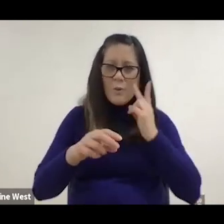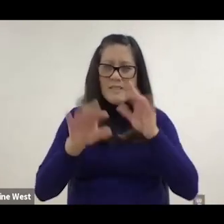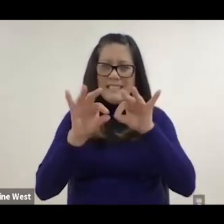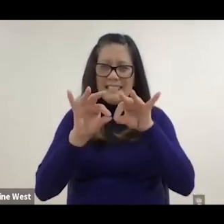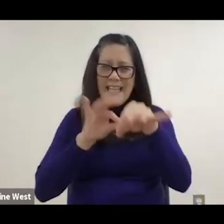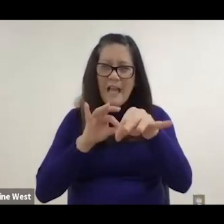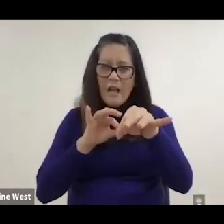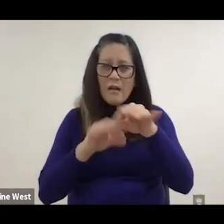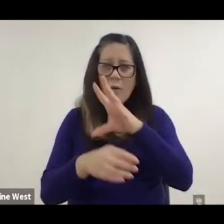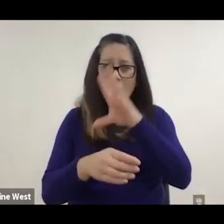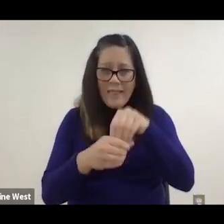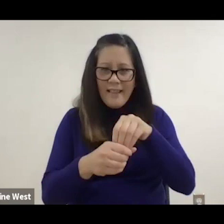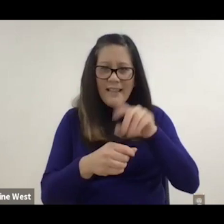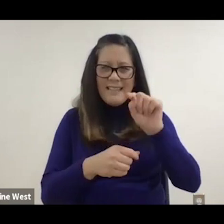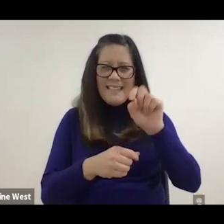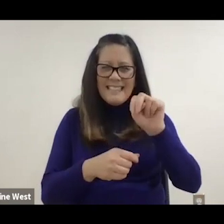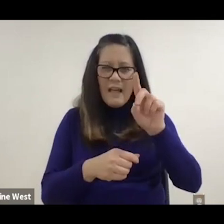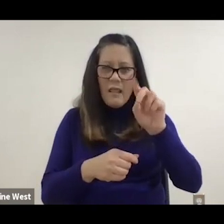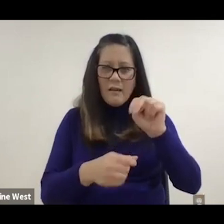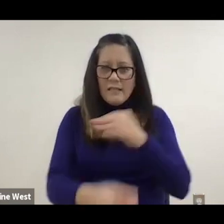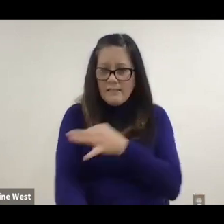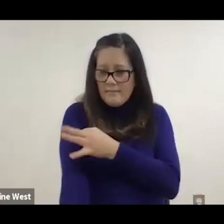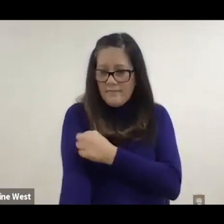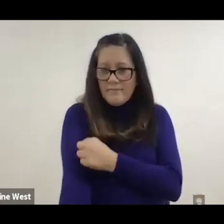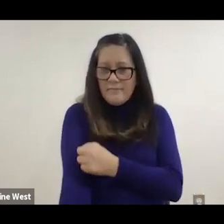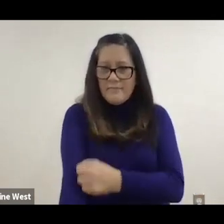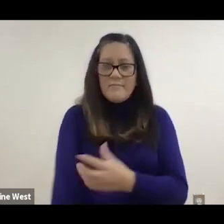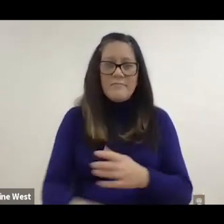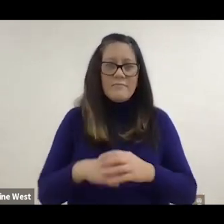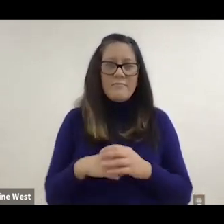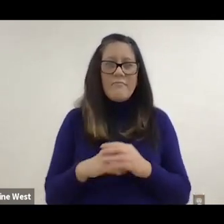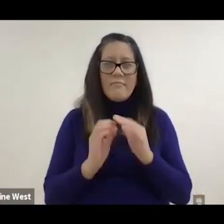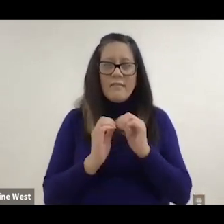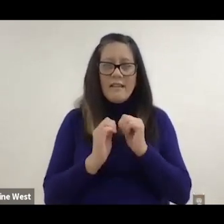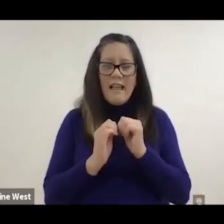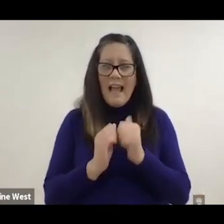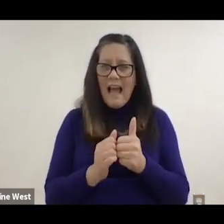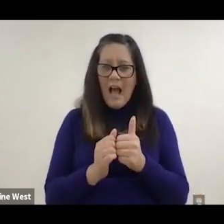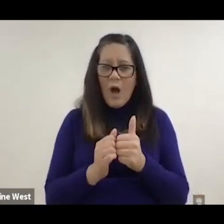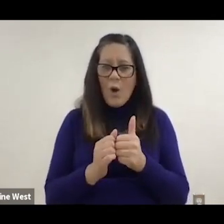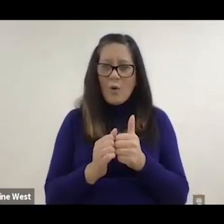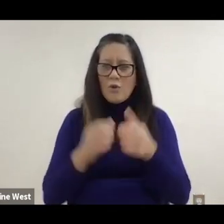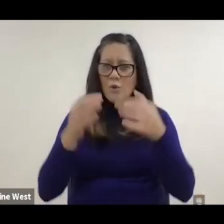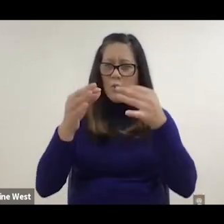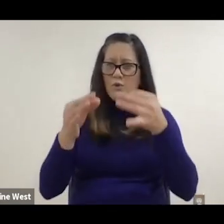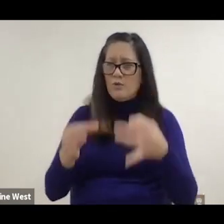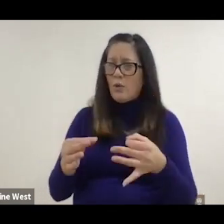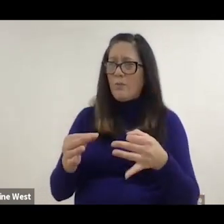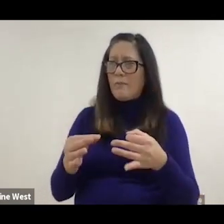Now one of the tricky parts is How do you do that in real time? So how do you determine causality.